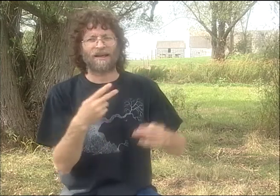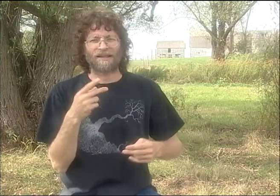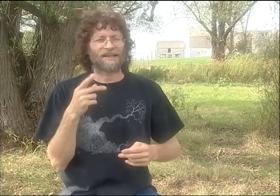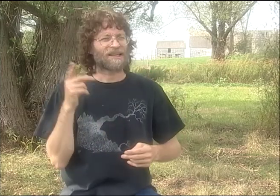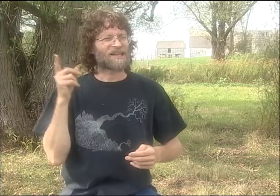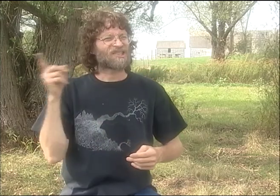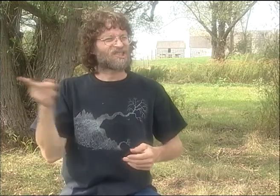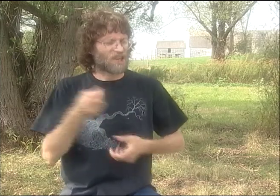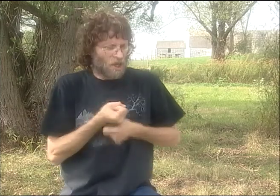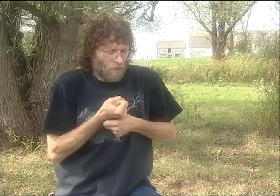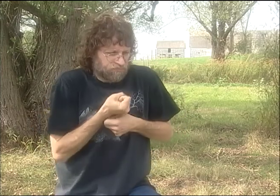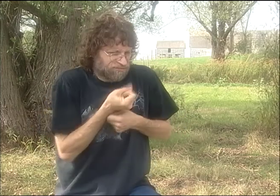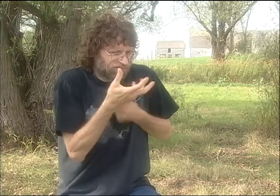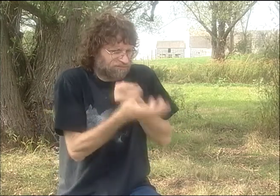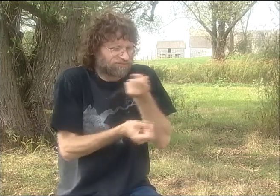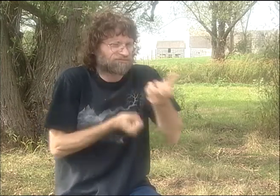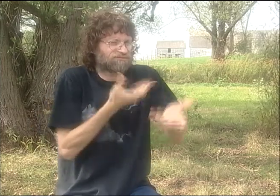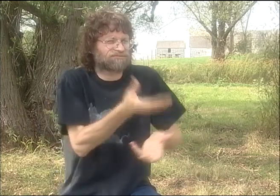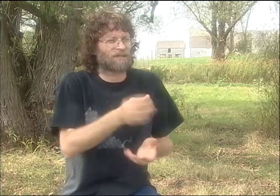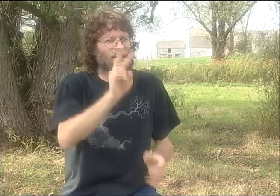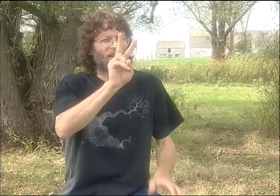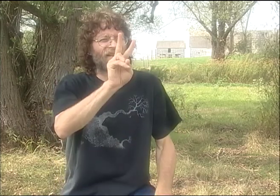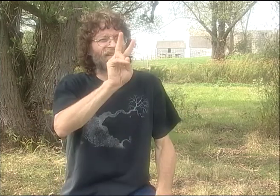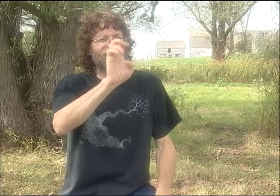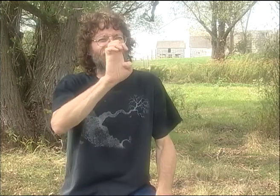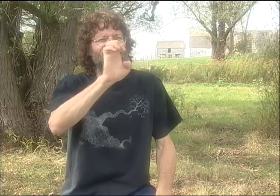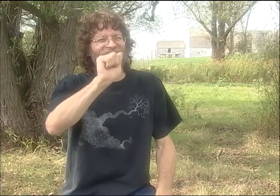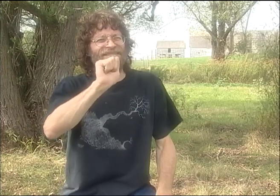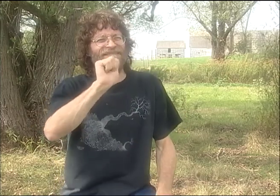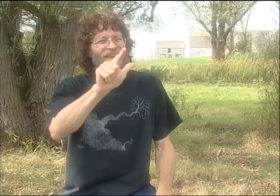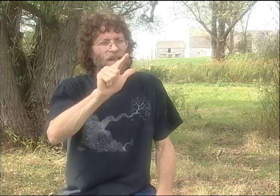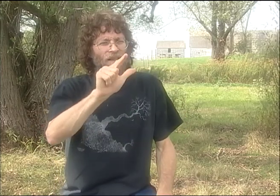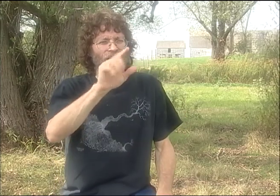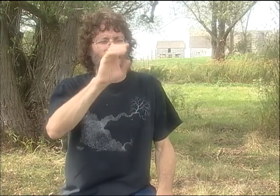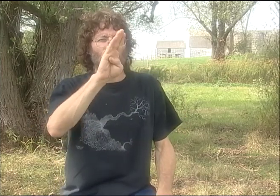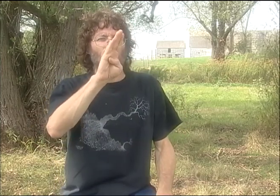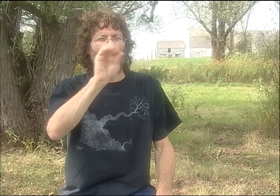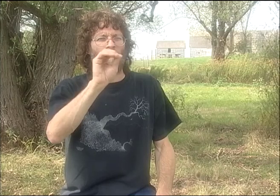AND SHE SAYS, "YOU CAN'T SAY THAT ABOUT MY CULTURE AND MY LANGUAGE. WATCH THIS."